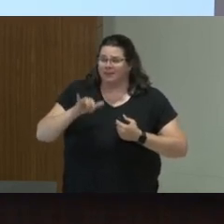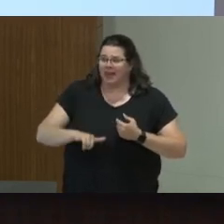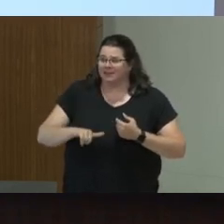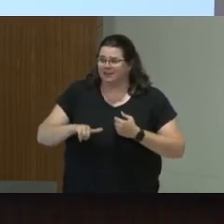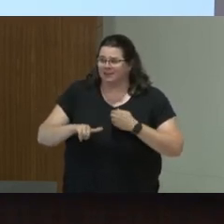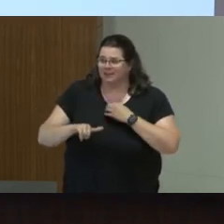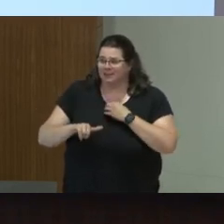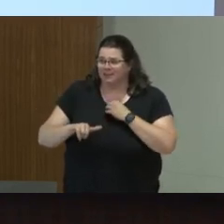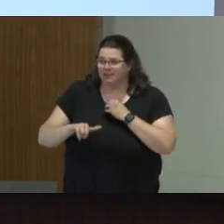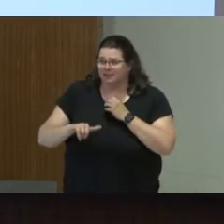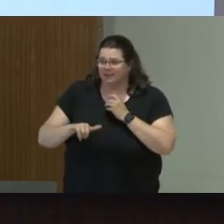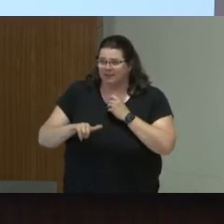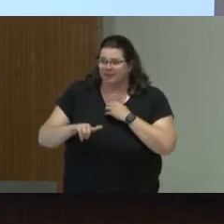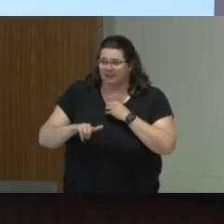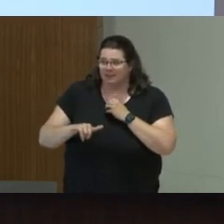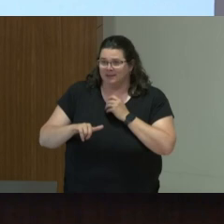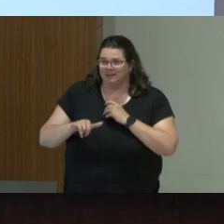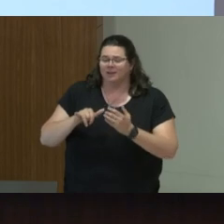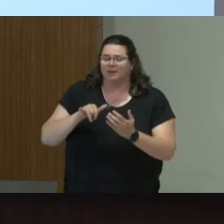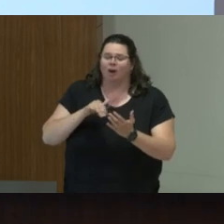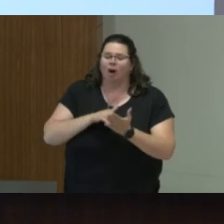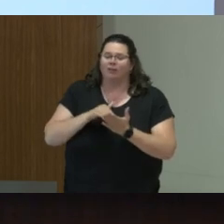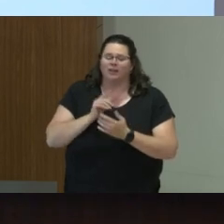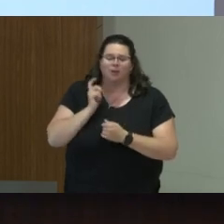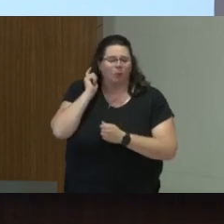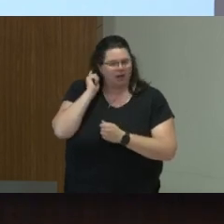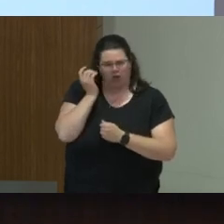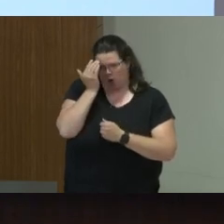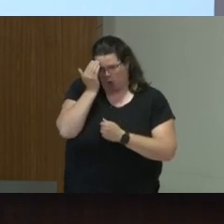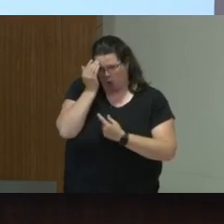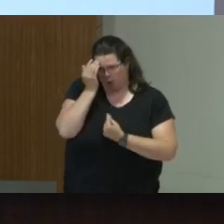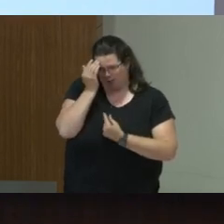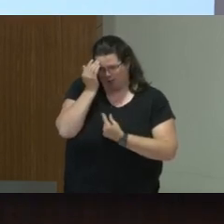Most of the times, we actually know what to do, but we don't do it.